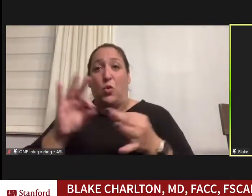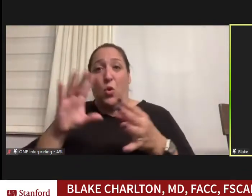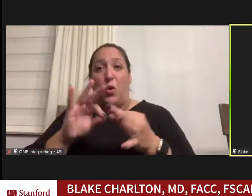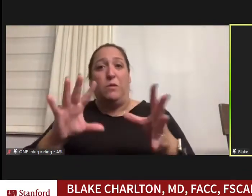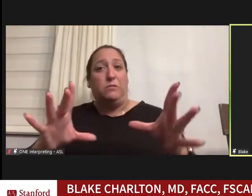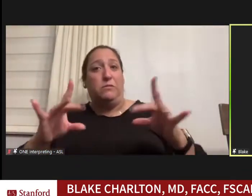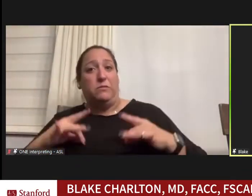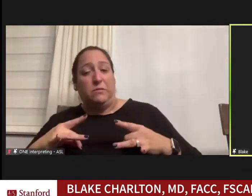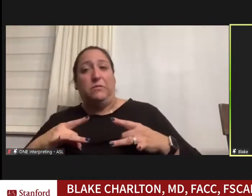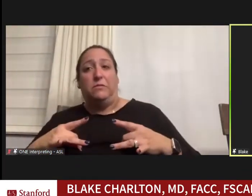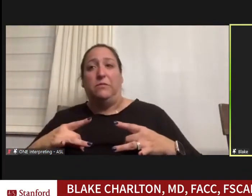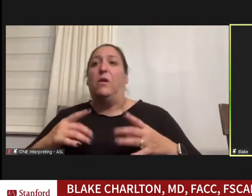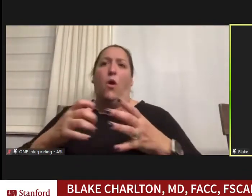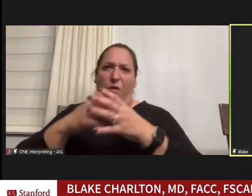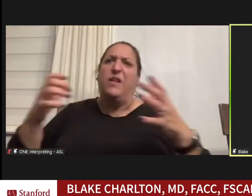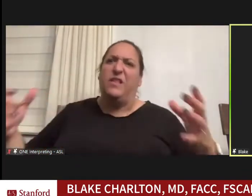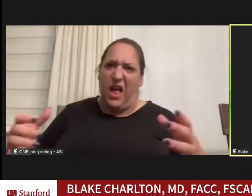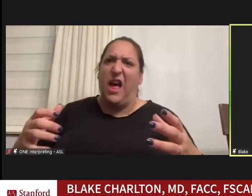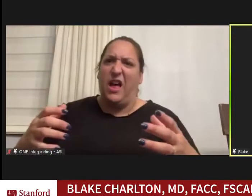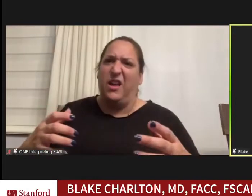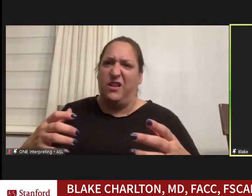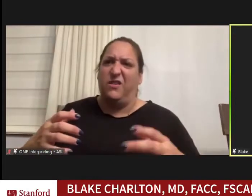some pick up our privative but a lot of great experiences, but the next novel will explore that.